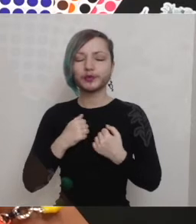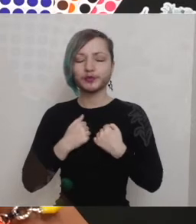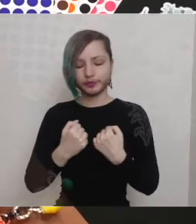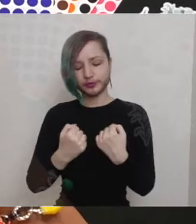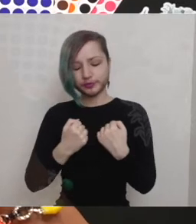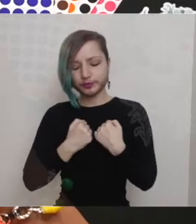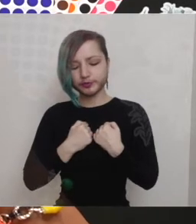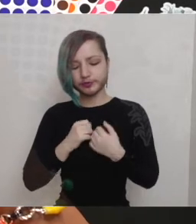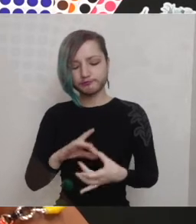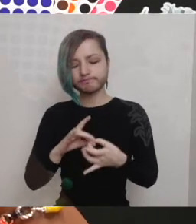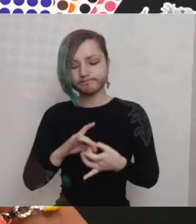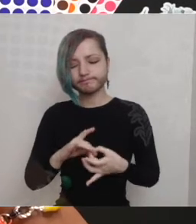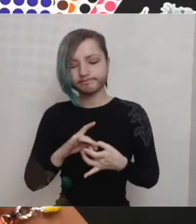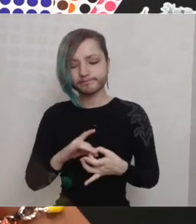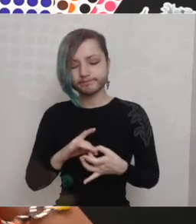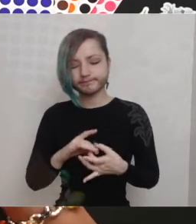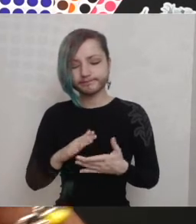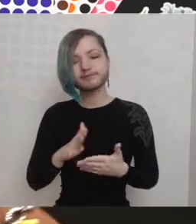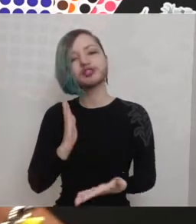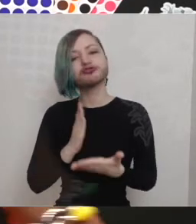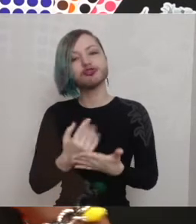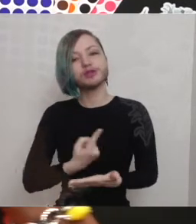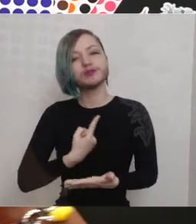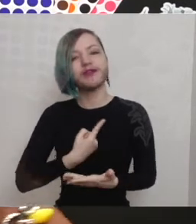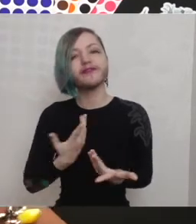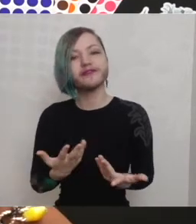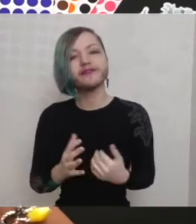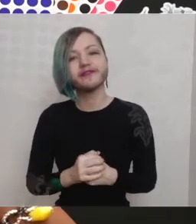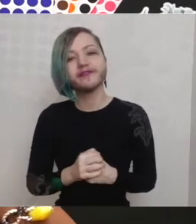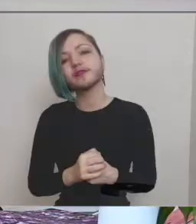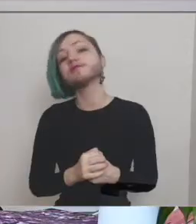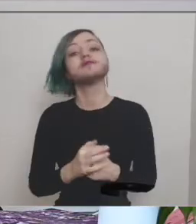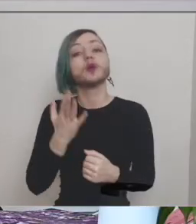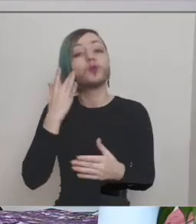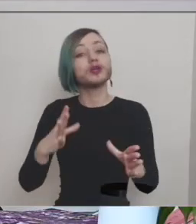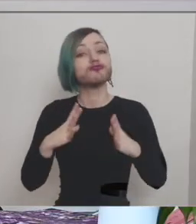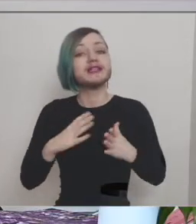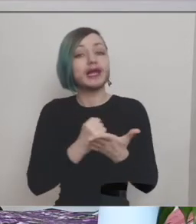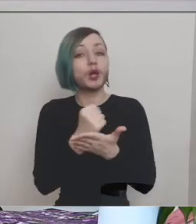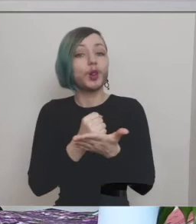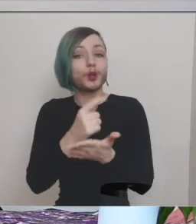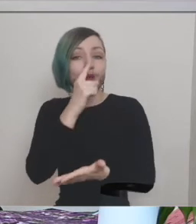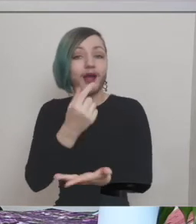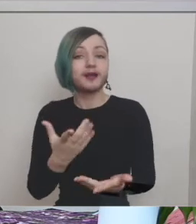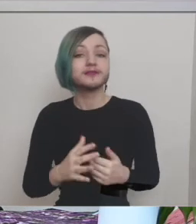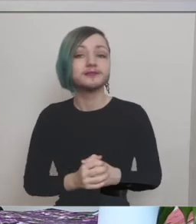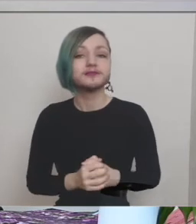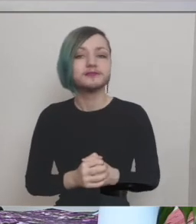intuition and when you're ready you can just start gluing but try not to judge yourself